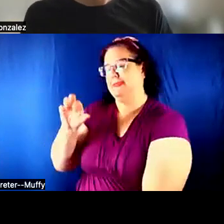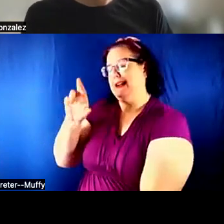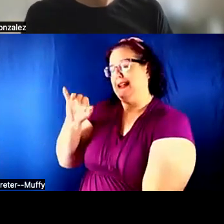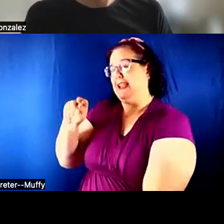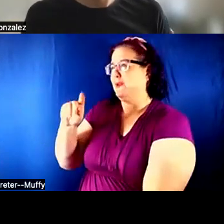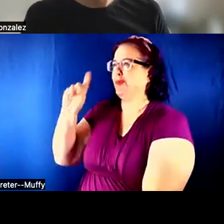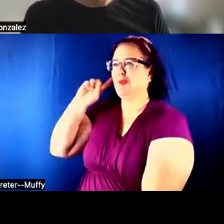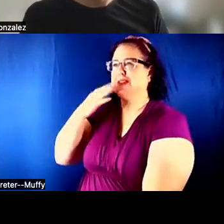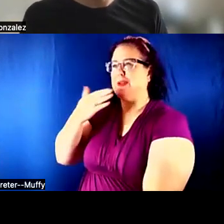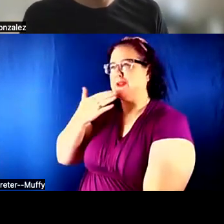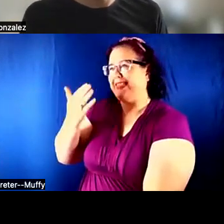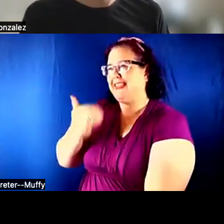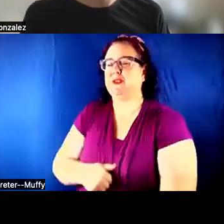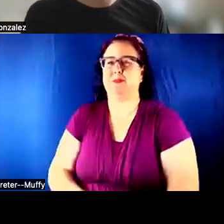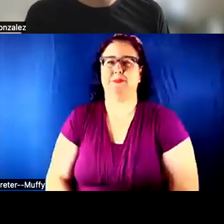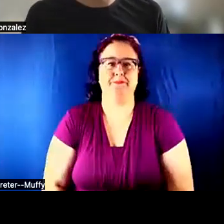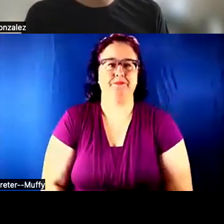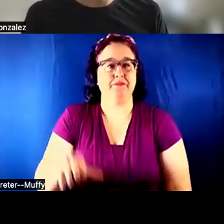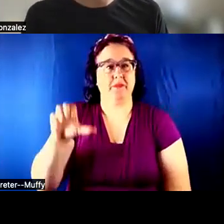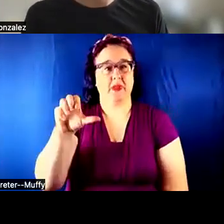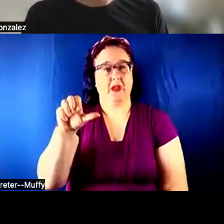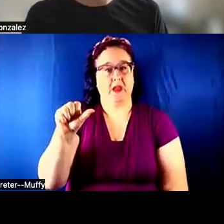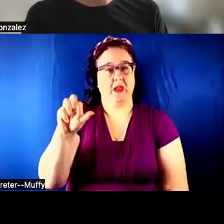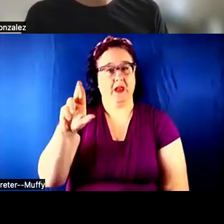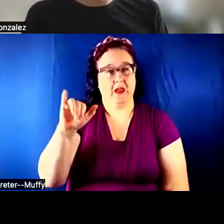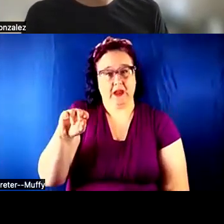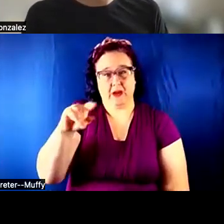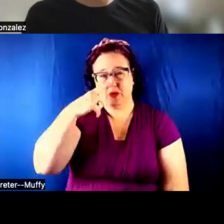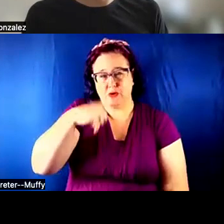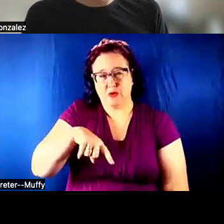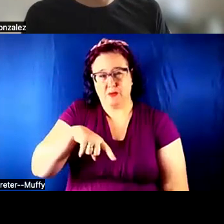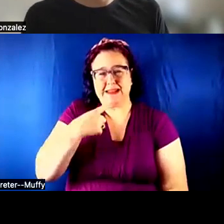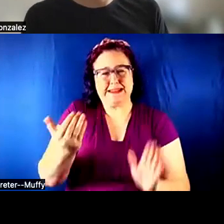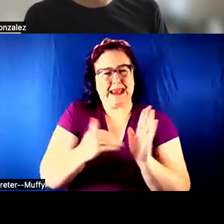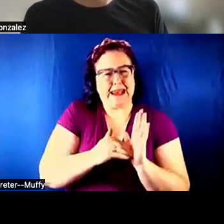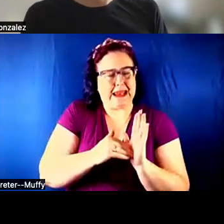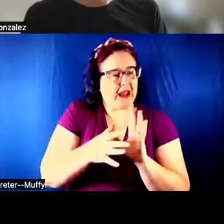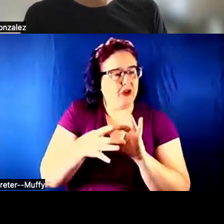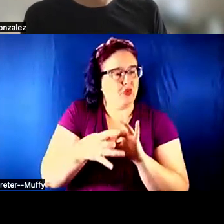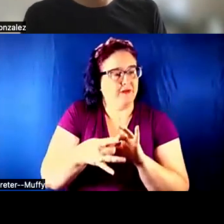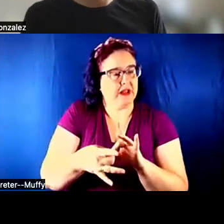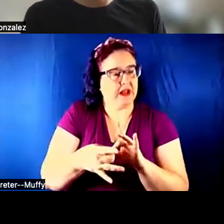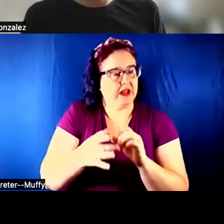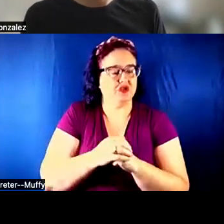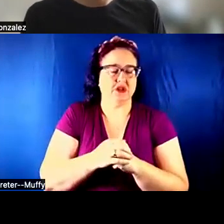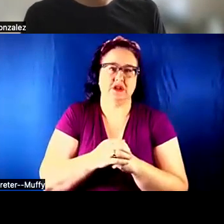COULD YOU REPEAT YOUR AFFILIATION? I COULD NOT CATCH THE FULL NAME.